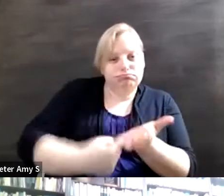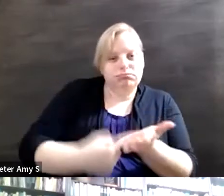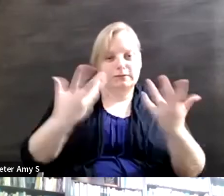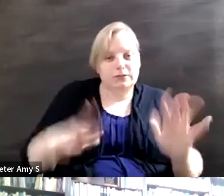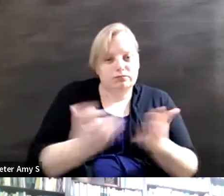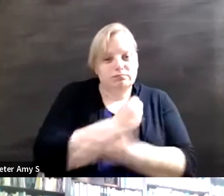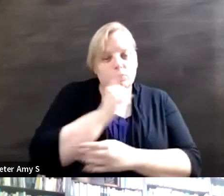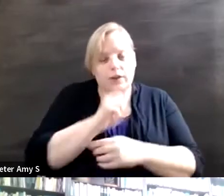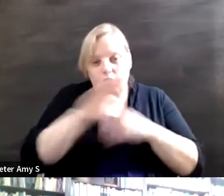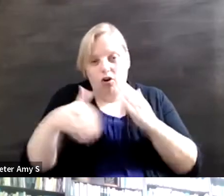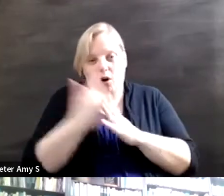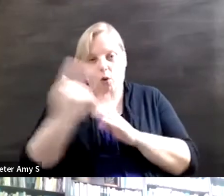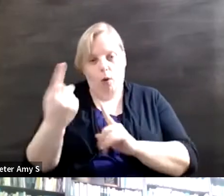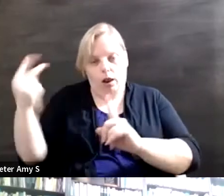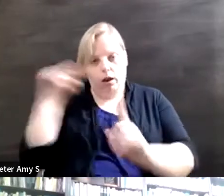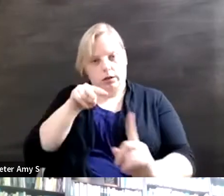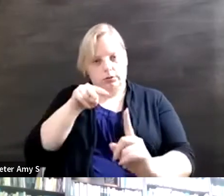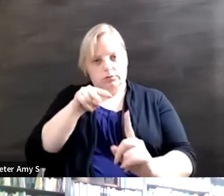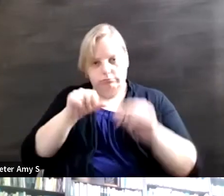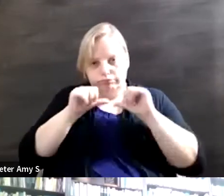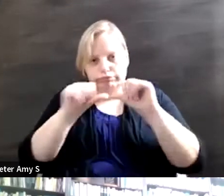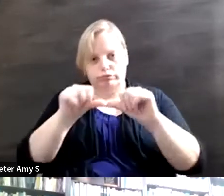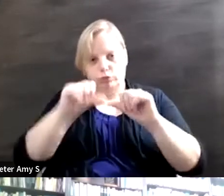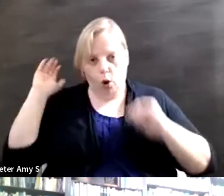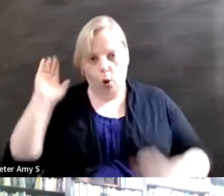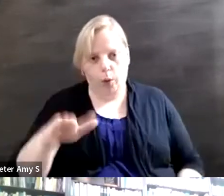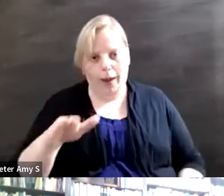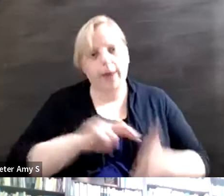one way of thinking, that is how we form our perception and that is how we look to the world